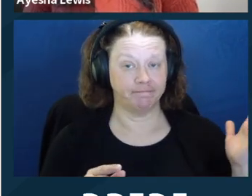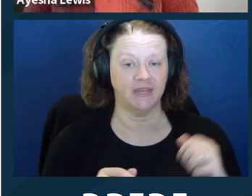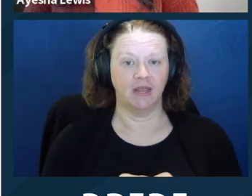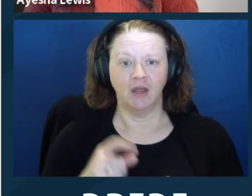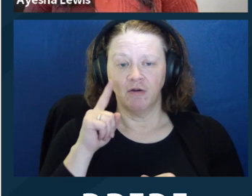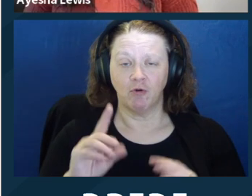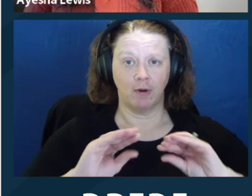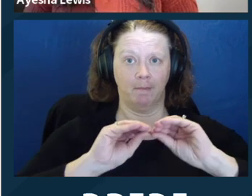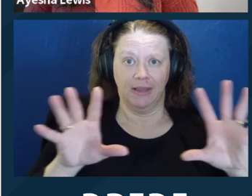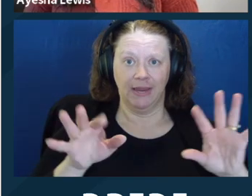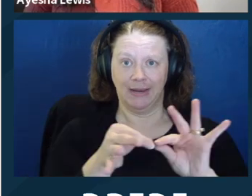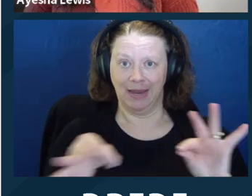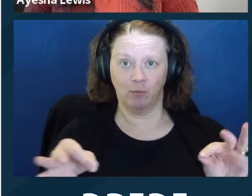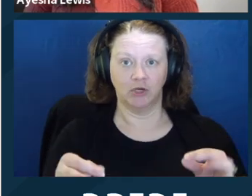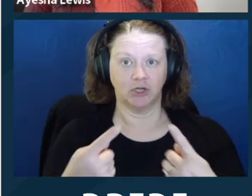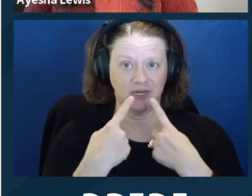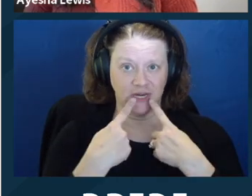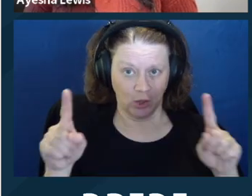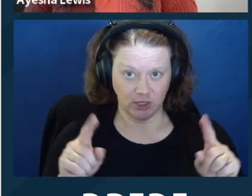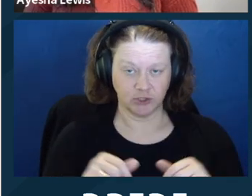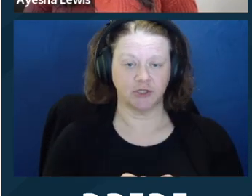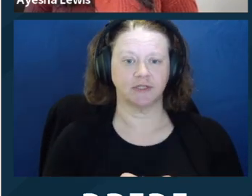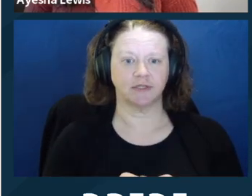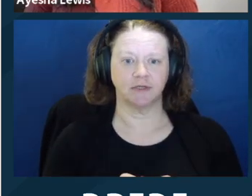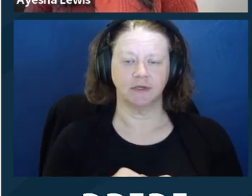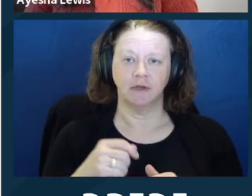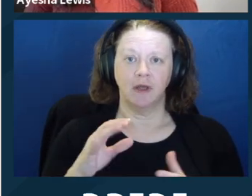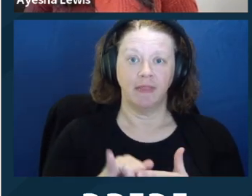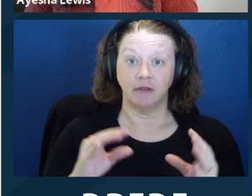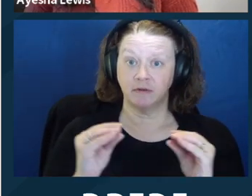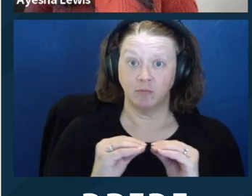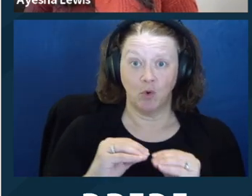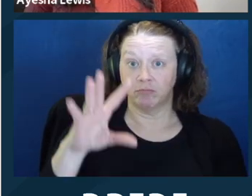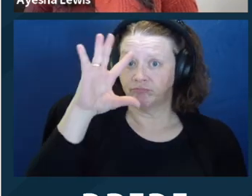more meaningful to the client, and they give the client an opportunity to tell their story.